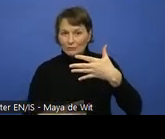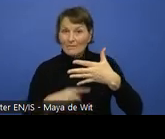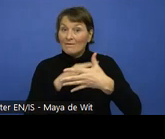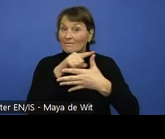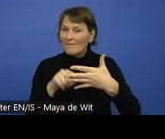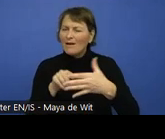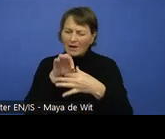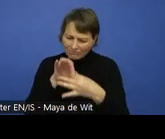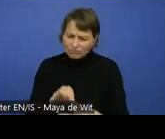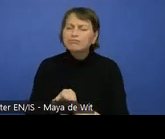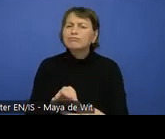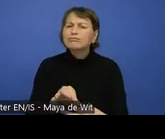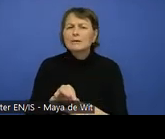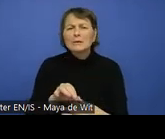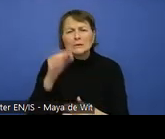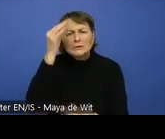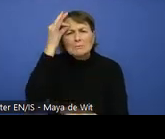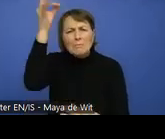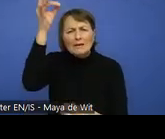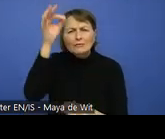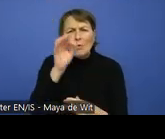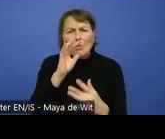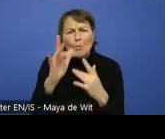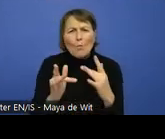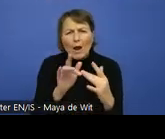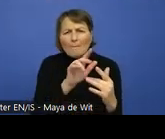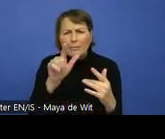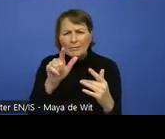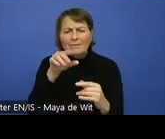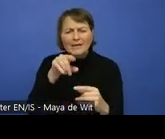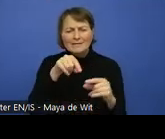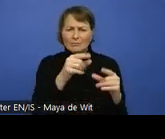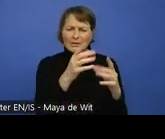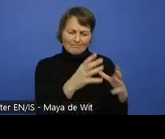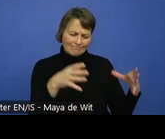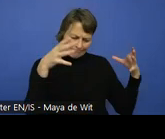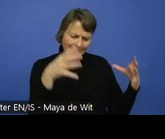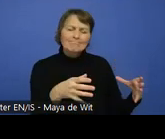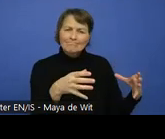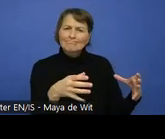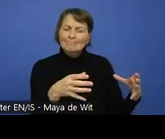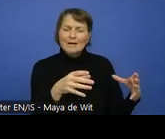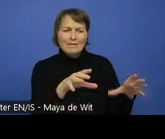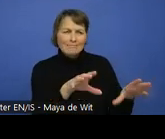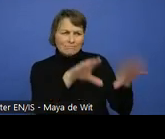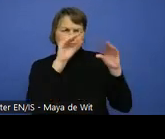body of knowledge where they understand and interpret accessibilities, specifications